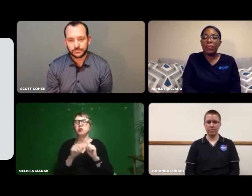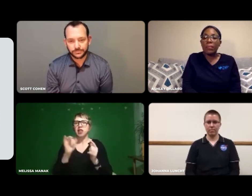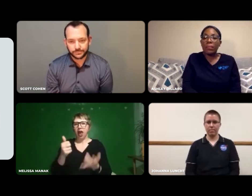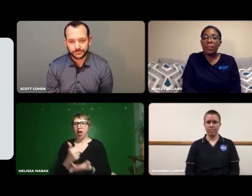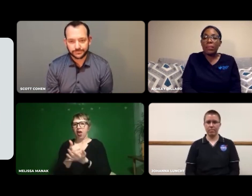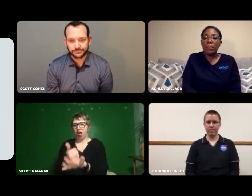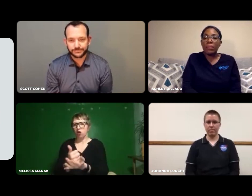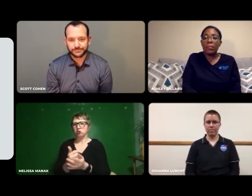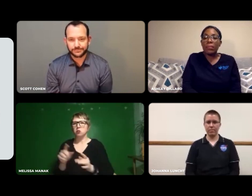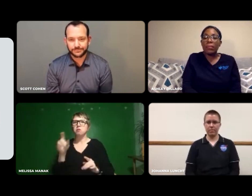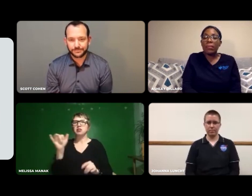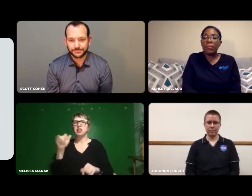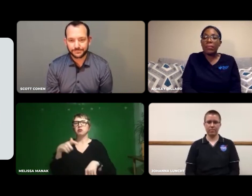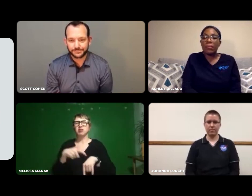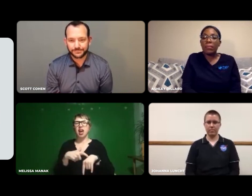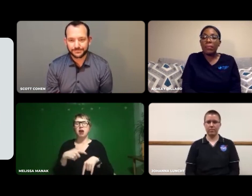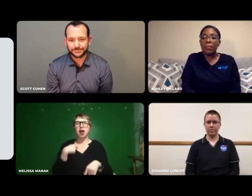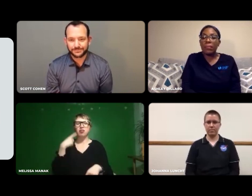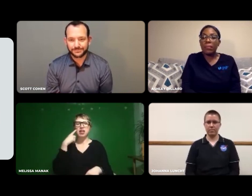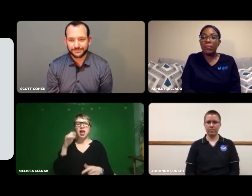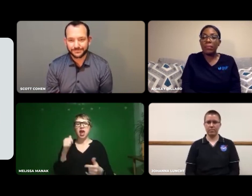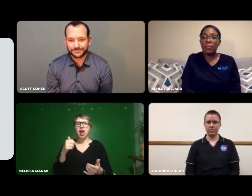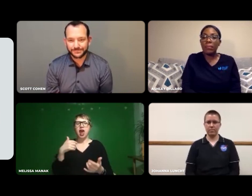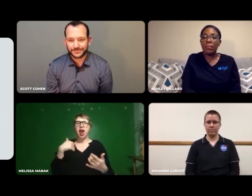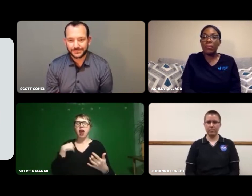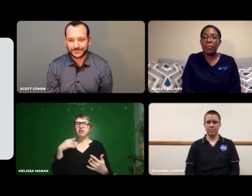That really does help make it easier for me.